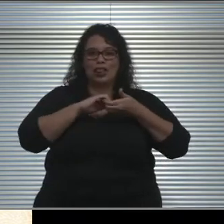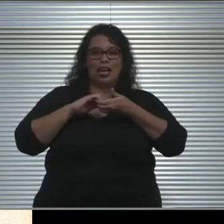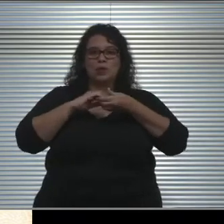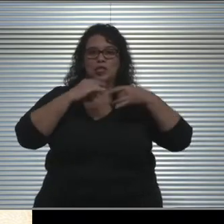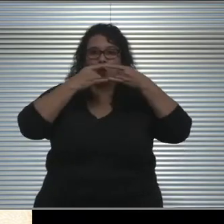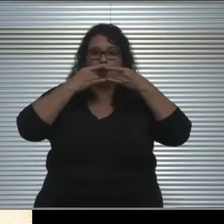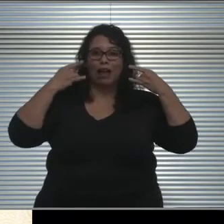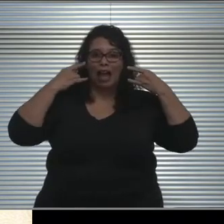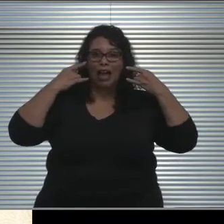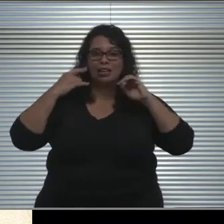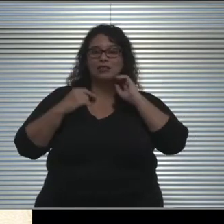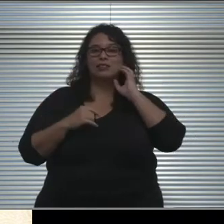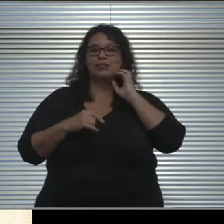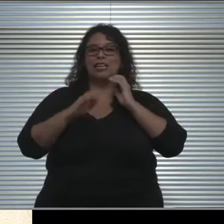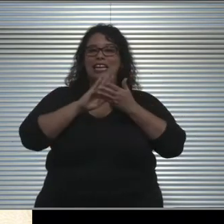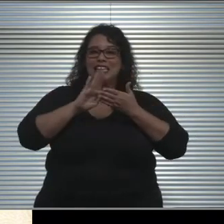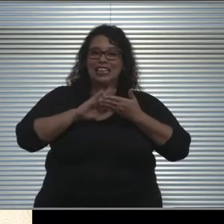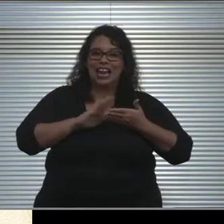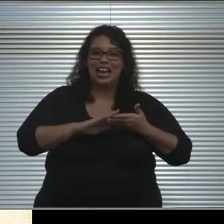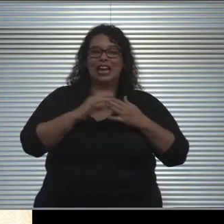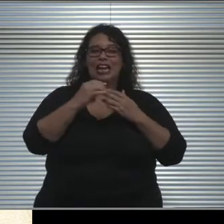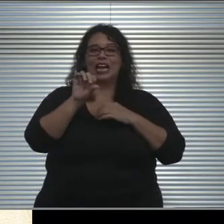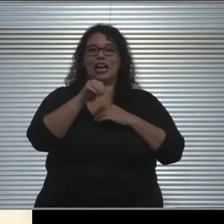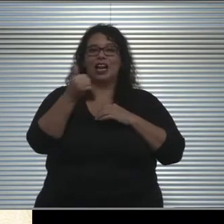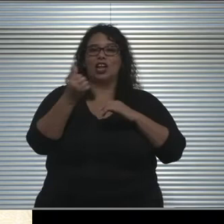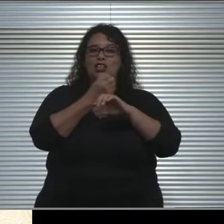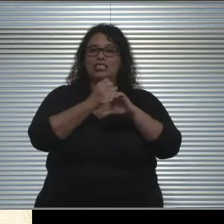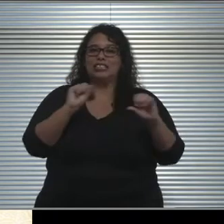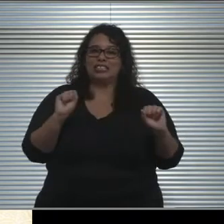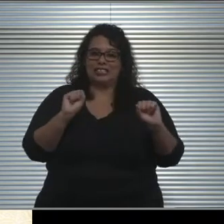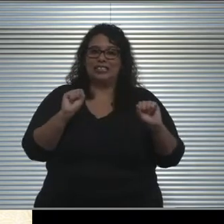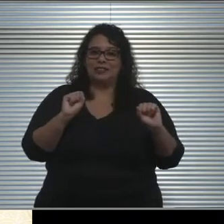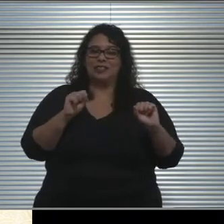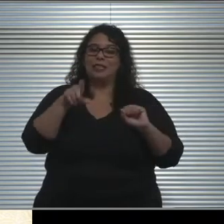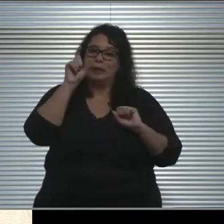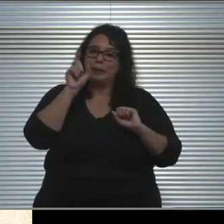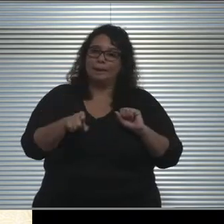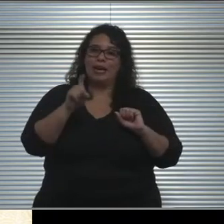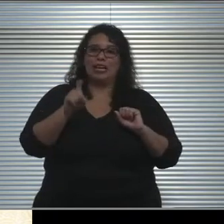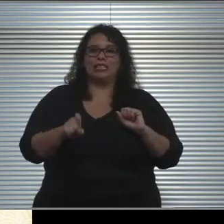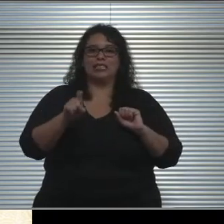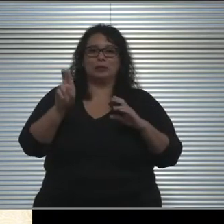there has to be cleaning and other safety measures that must be enforced also